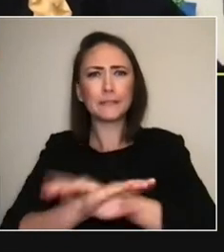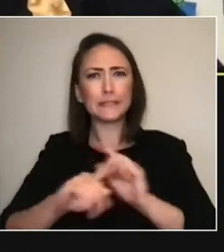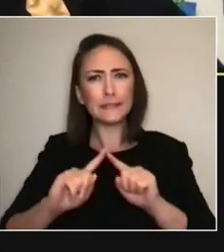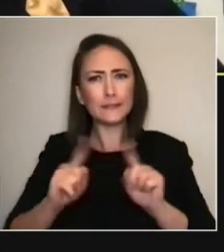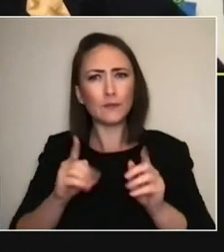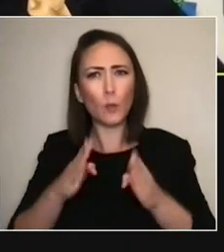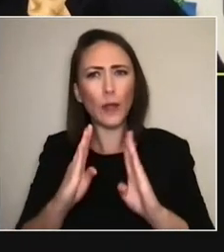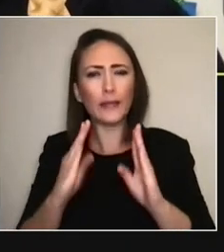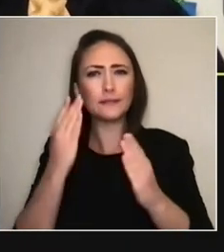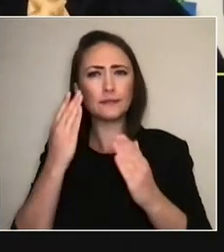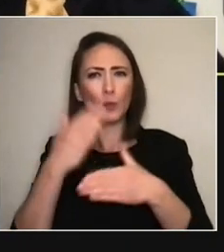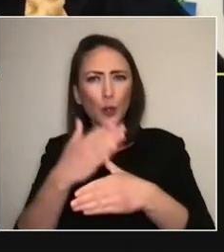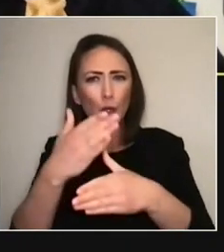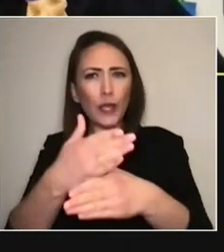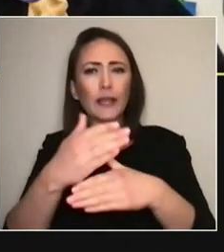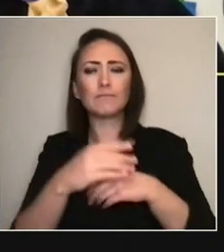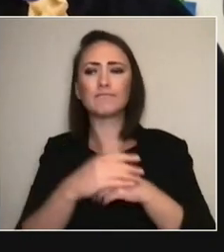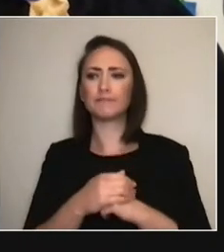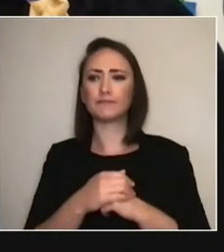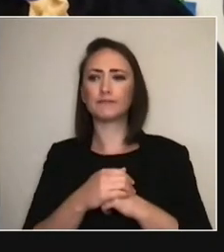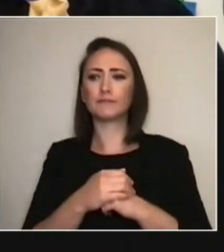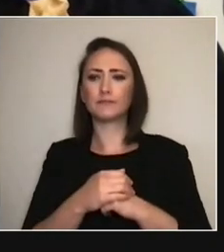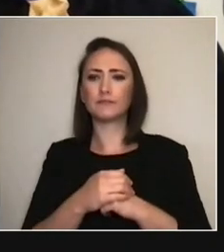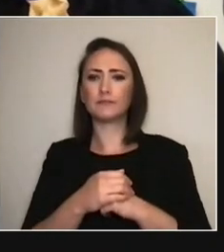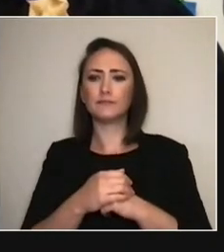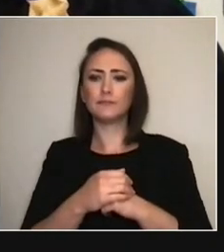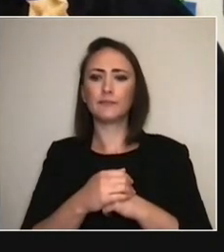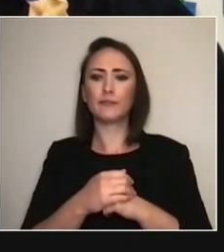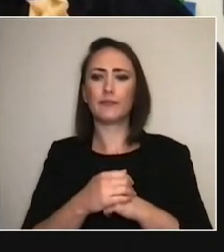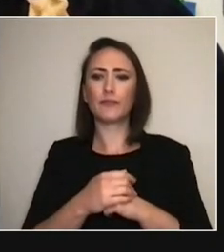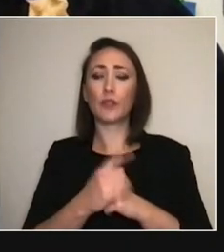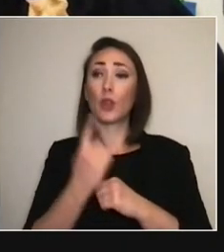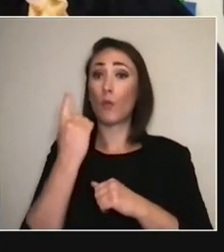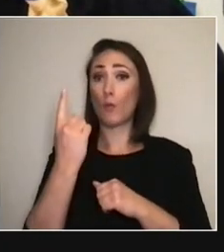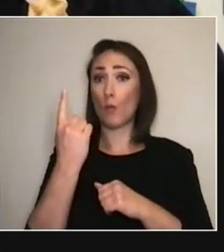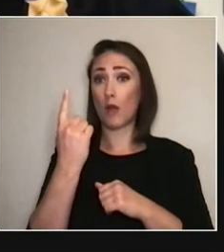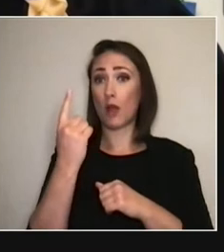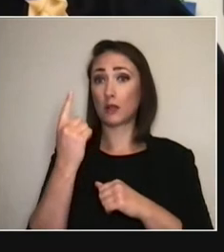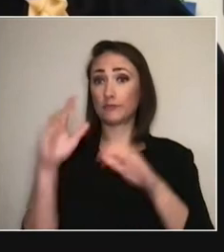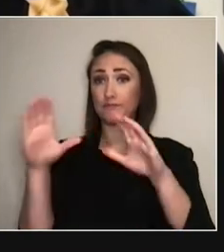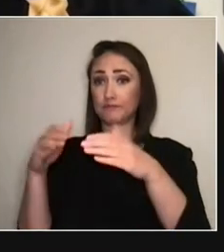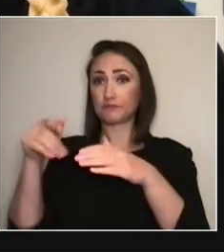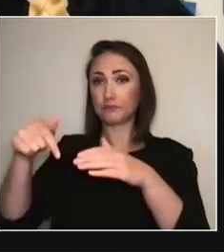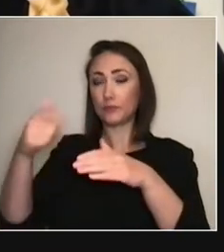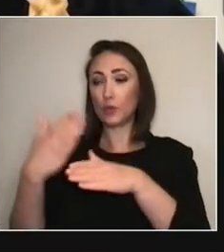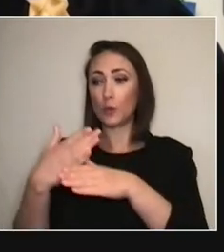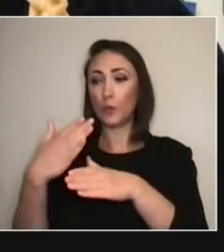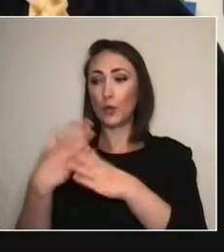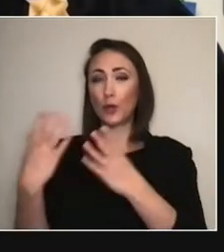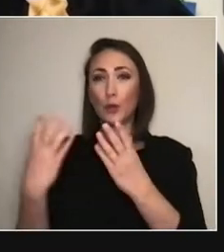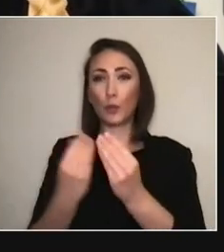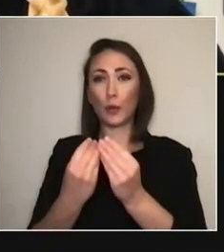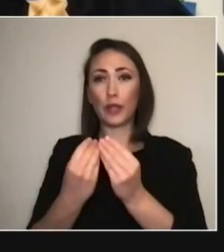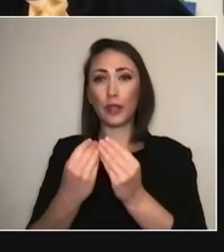One of the mentors that we worked with over the course of the concept touring programme was Kee Hong Low, who is the